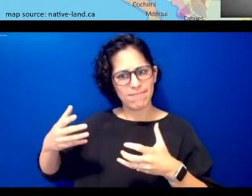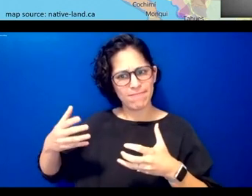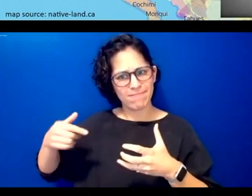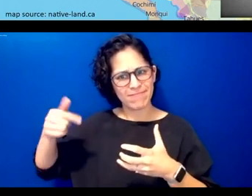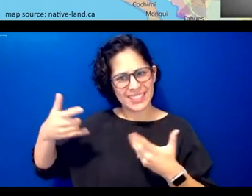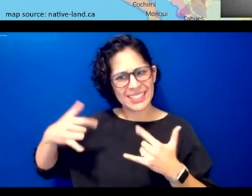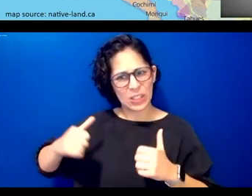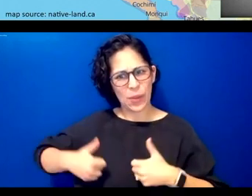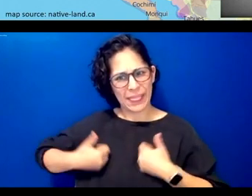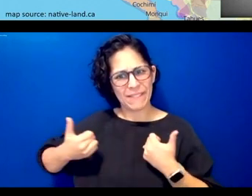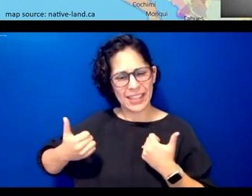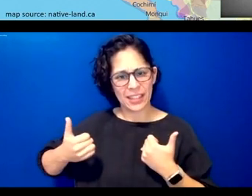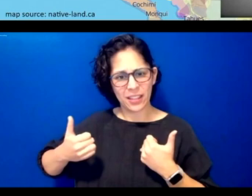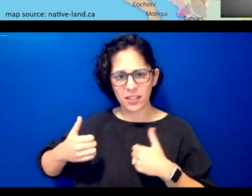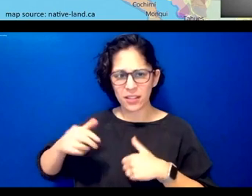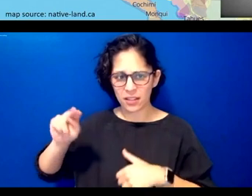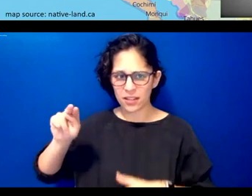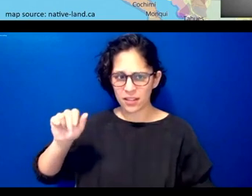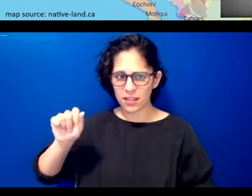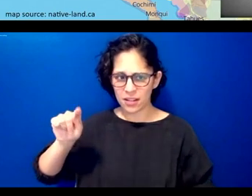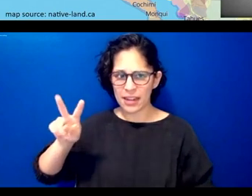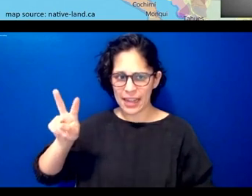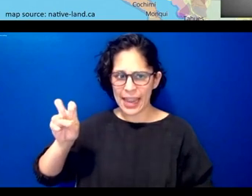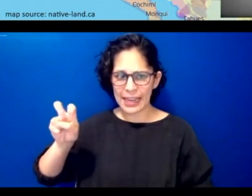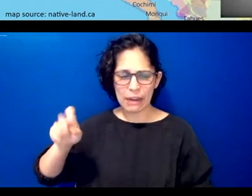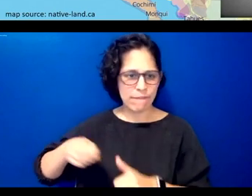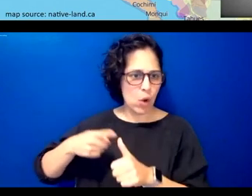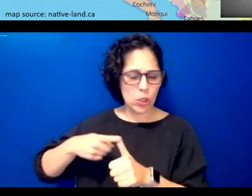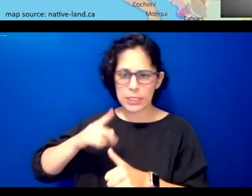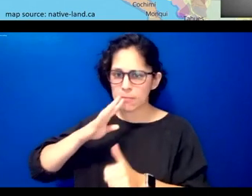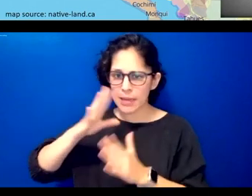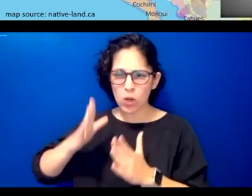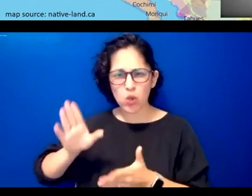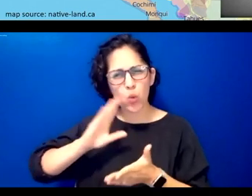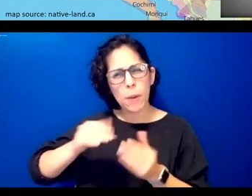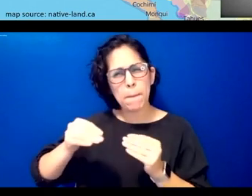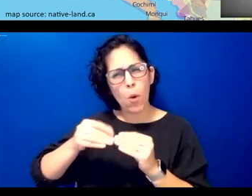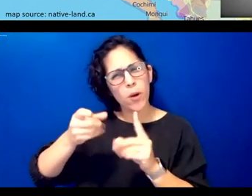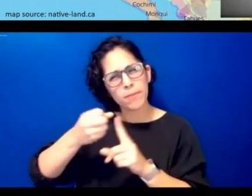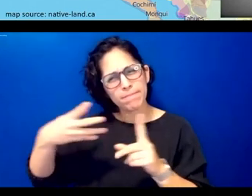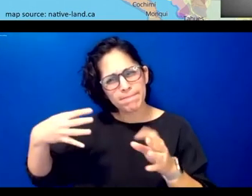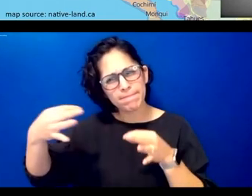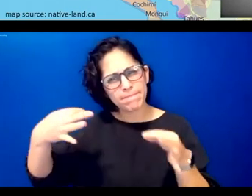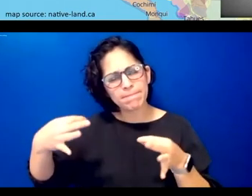native speakers we'll talk more about them um in the moments to come we worked with ryan